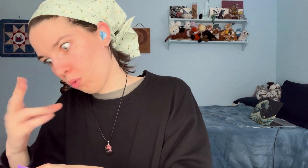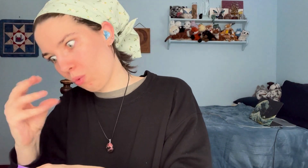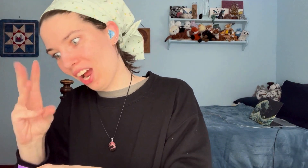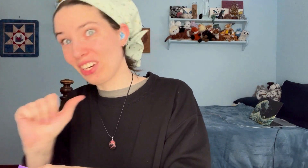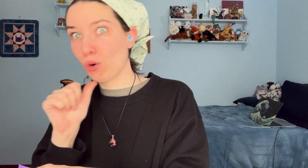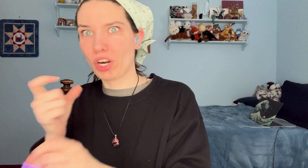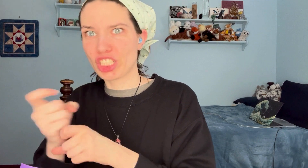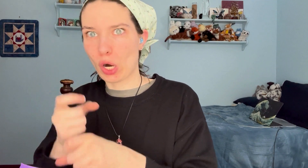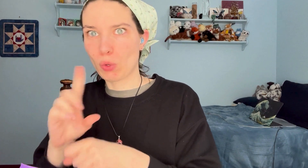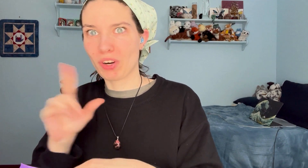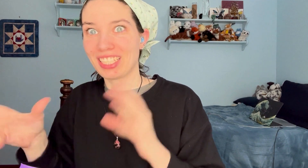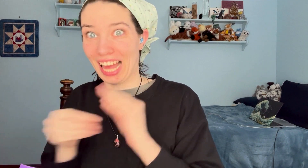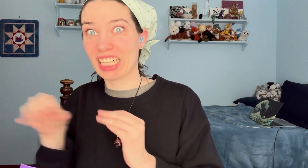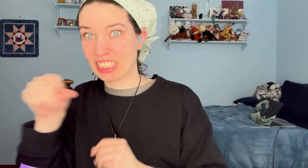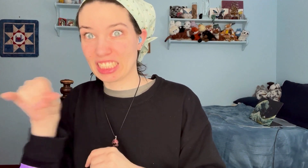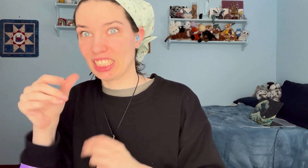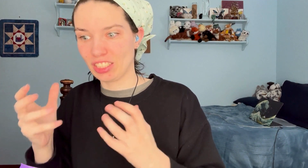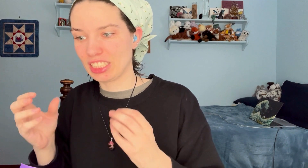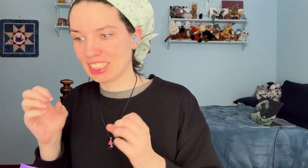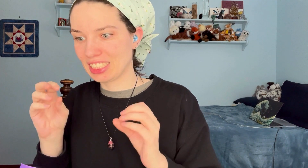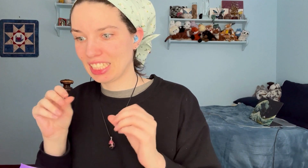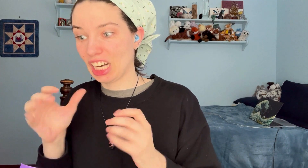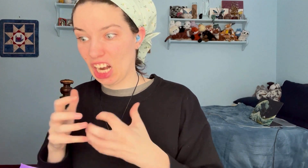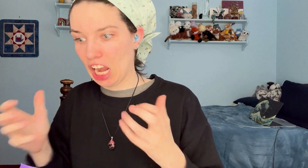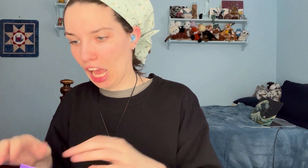Oh wow, they weren't joking when they added in sprinkles - it's a lot!